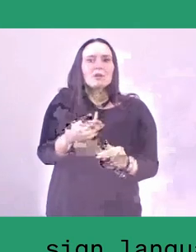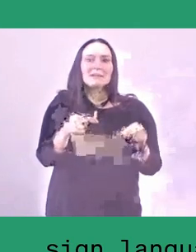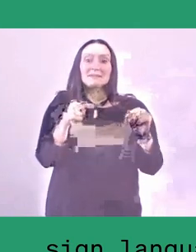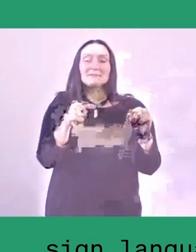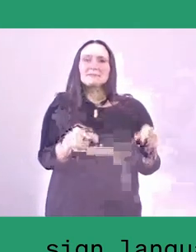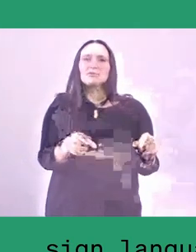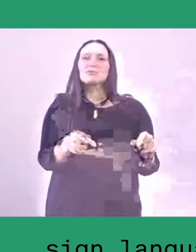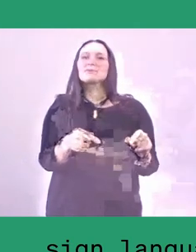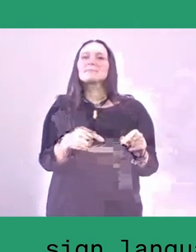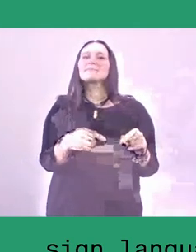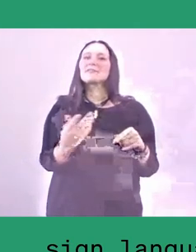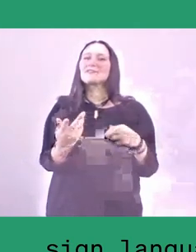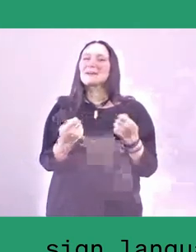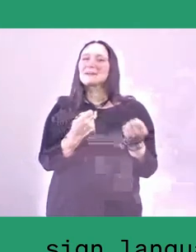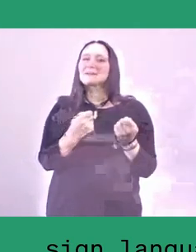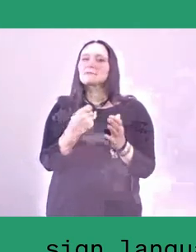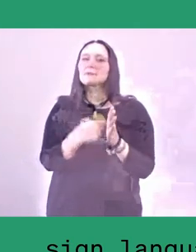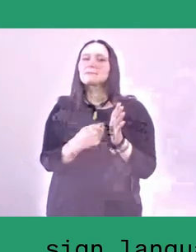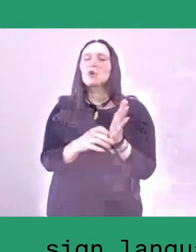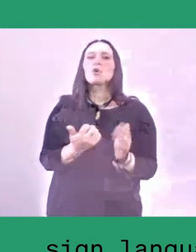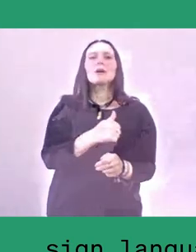through its civil and military service,